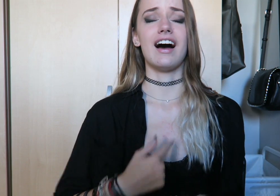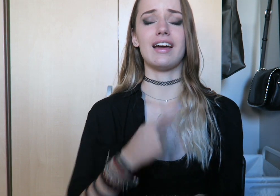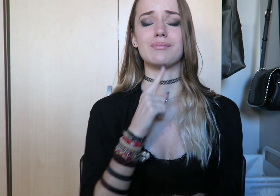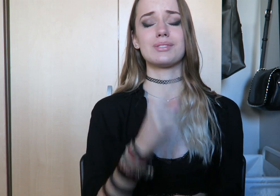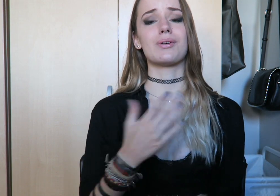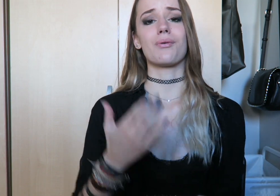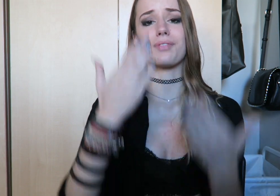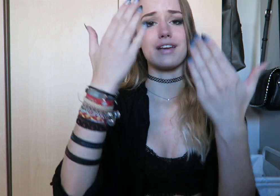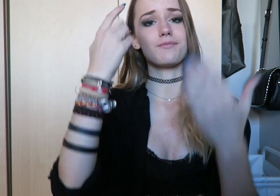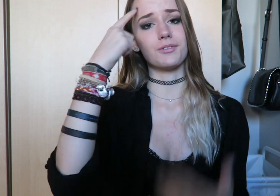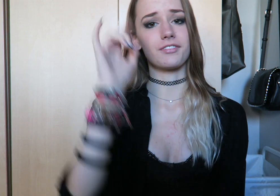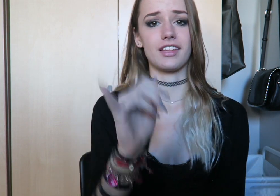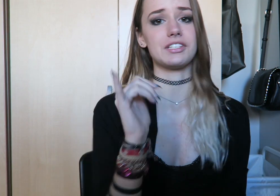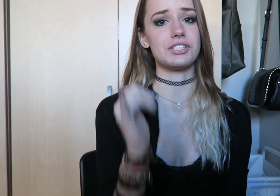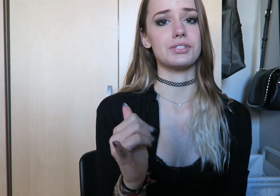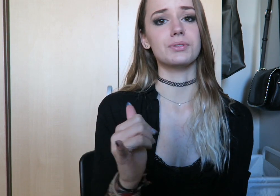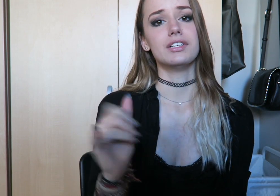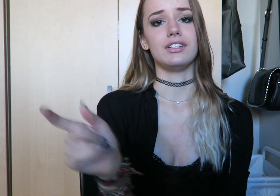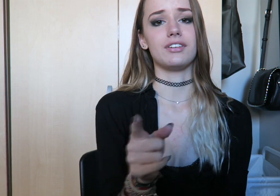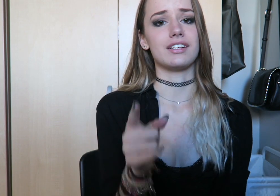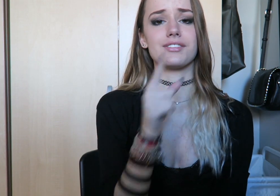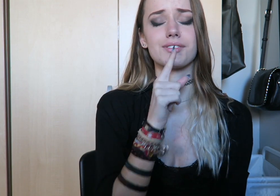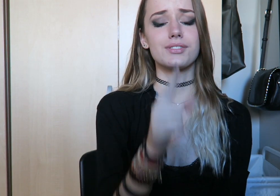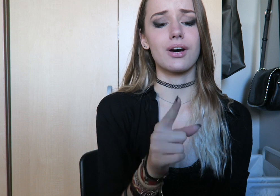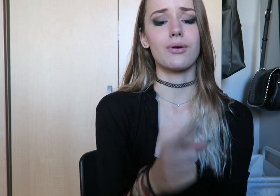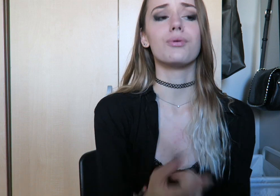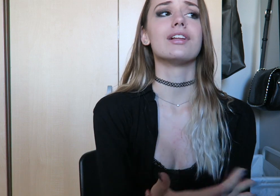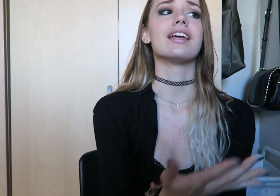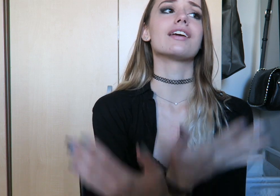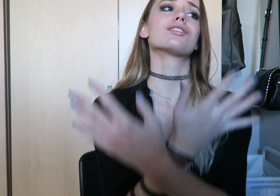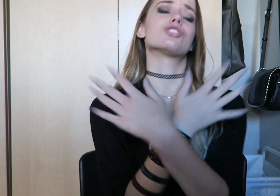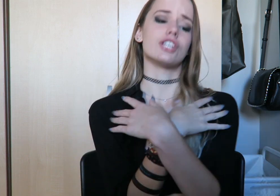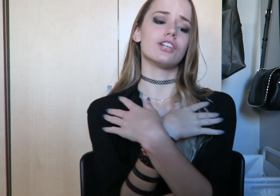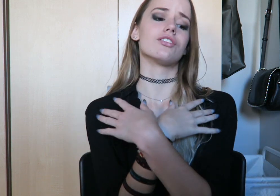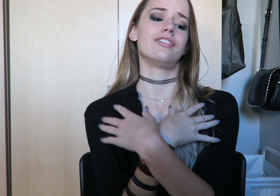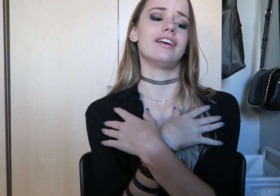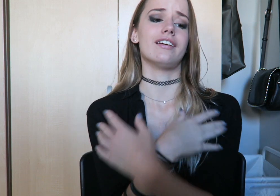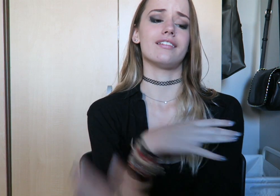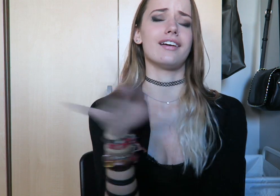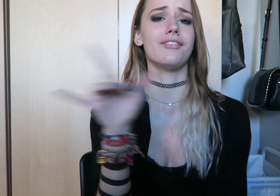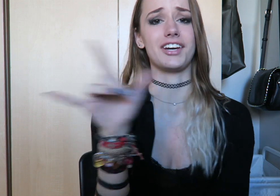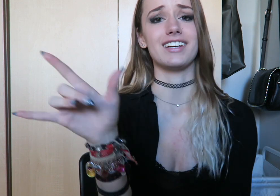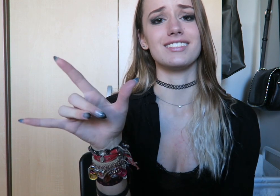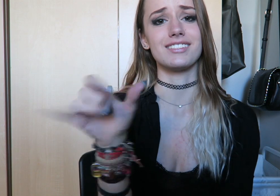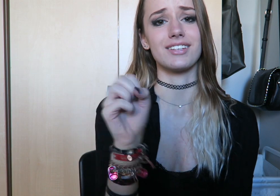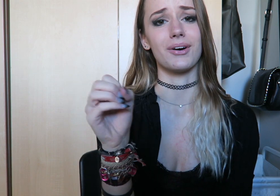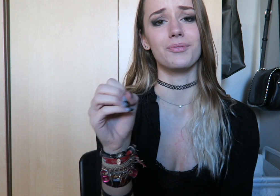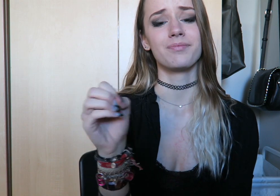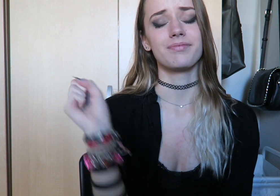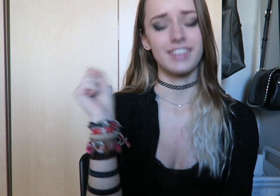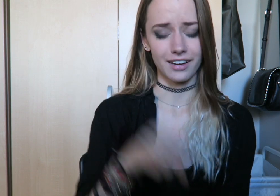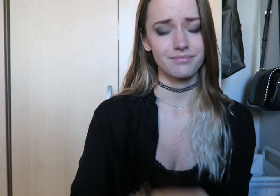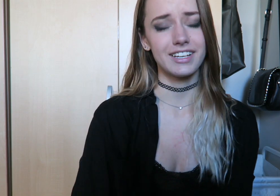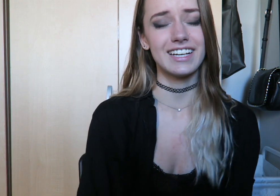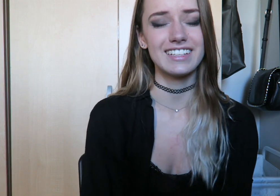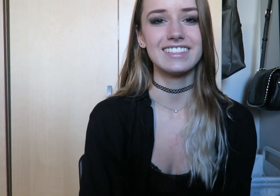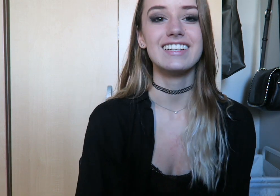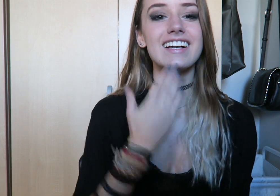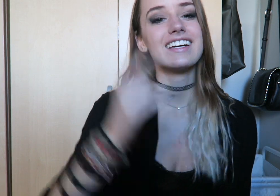and I'm so thankful for that too, you guys are so like chill. and I love you guys so yeah